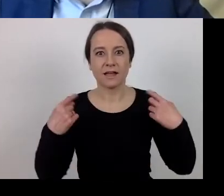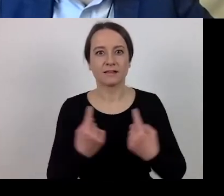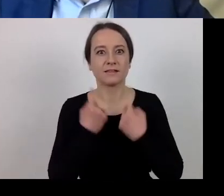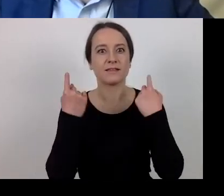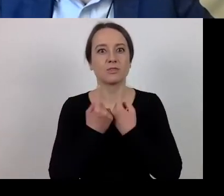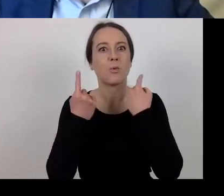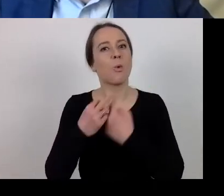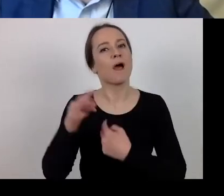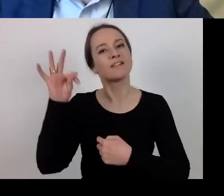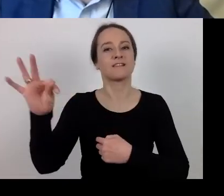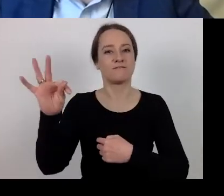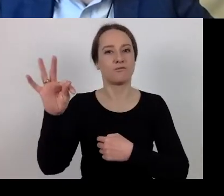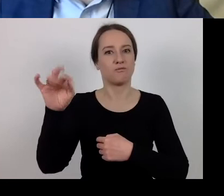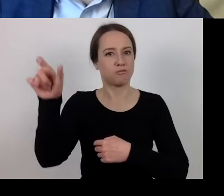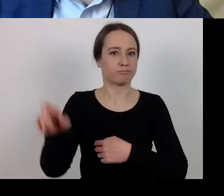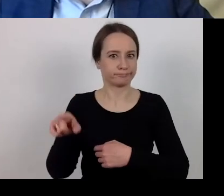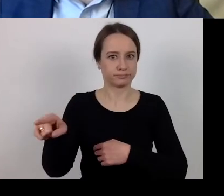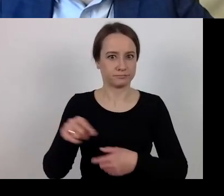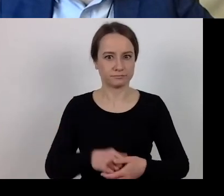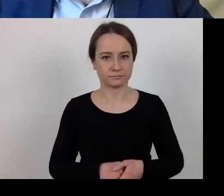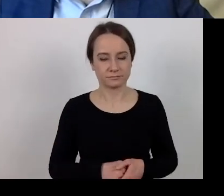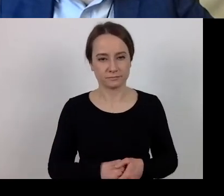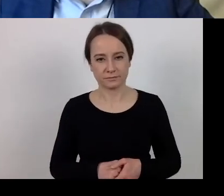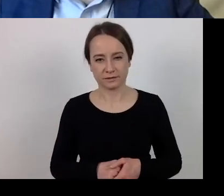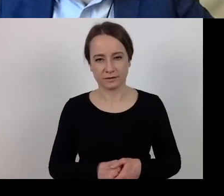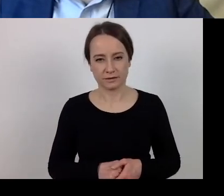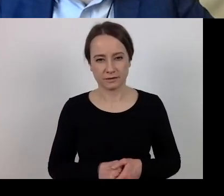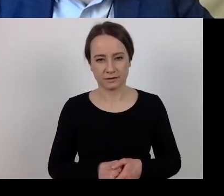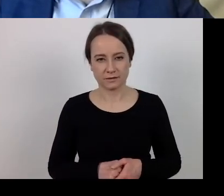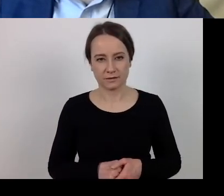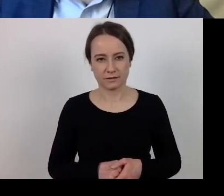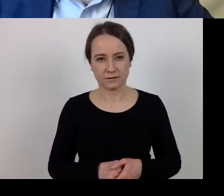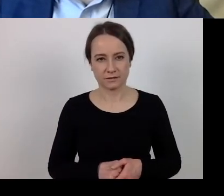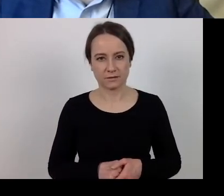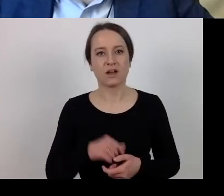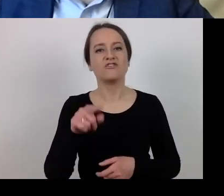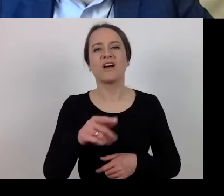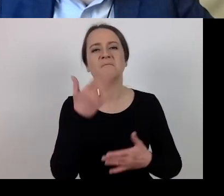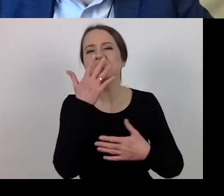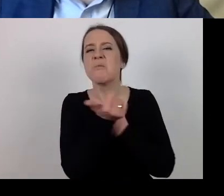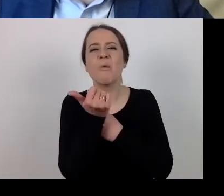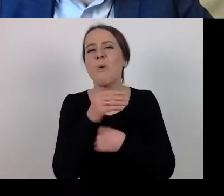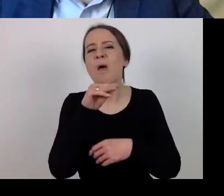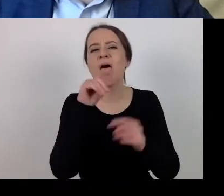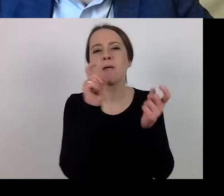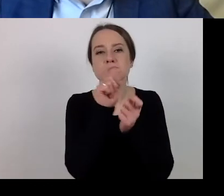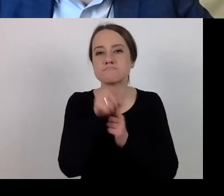Force majeure vs. project durability - we look at it from the perspective of force majeure.